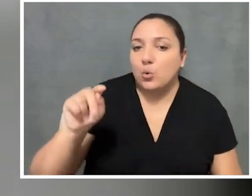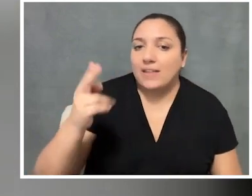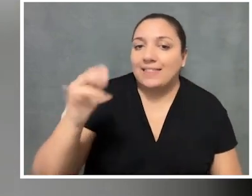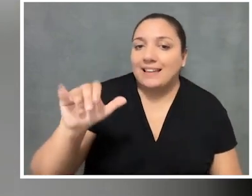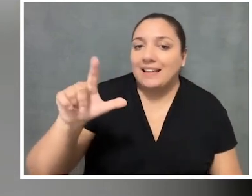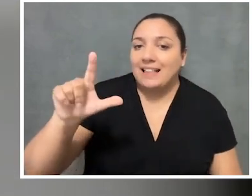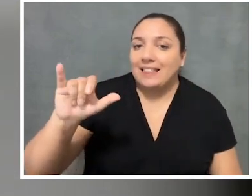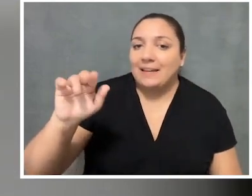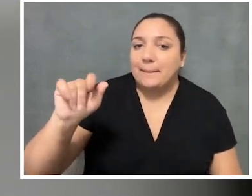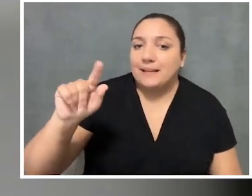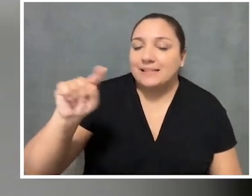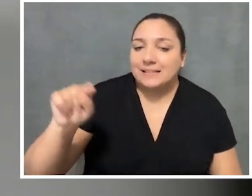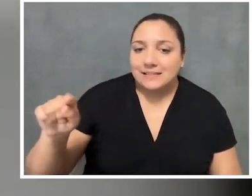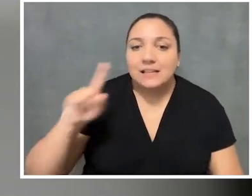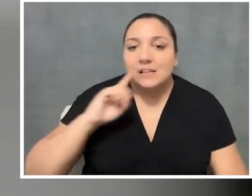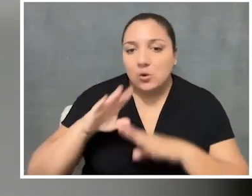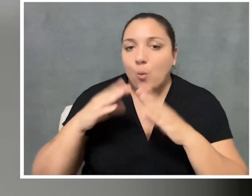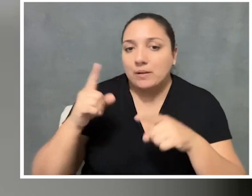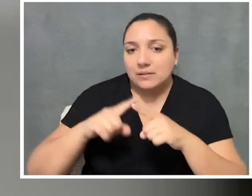open through February 2024,